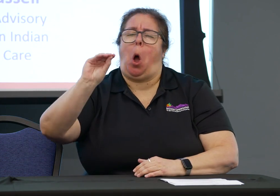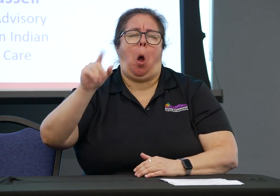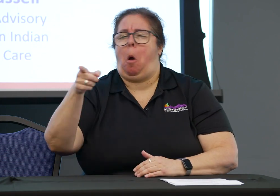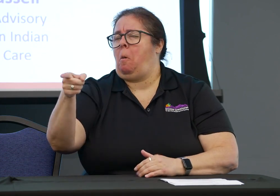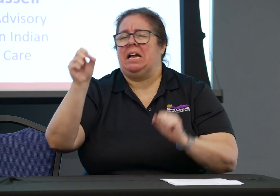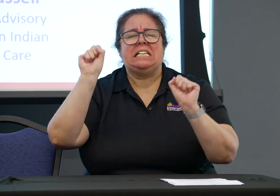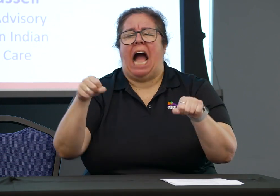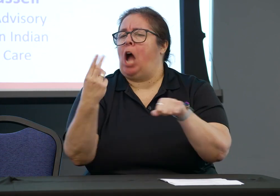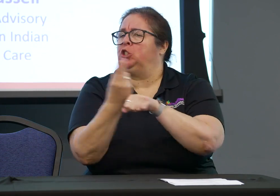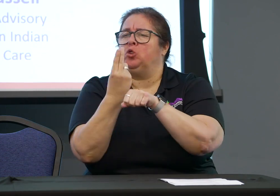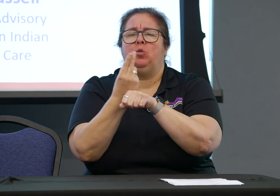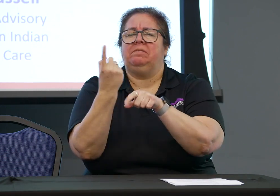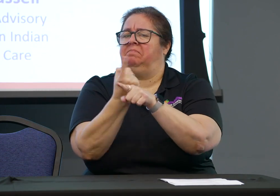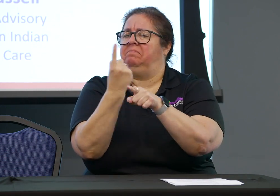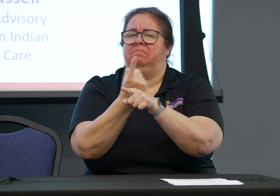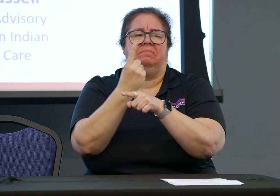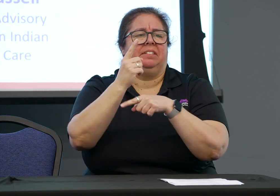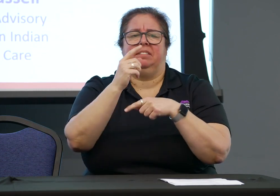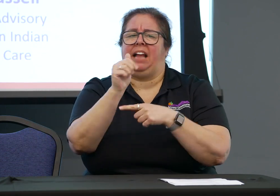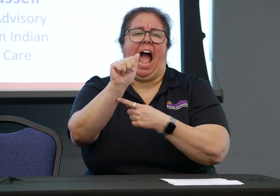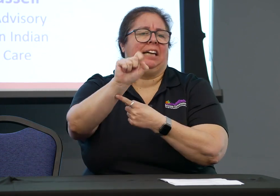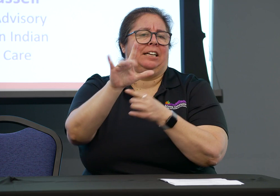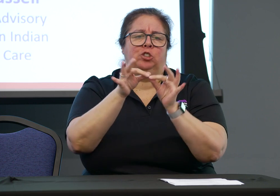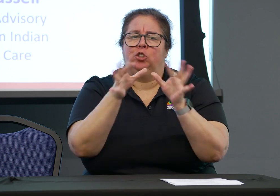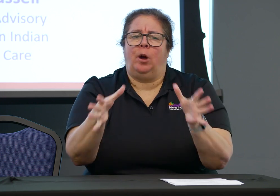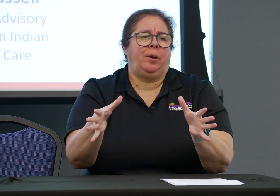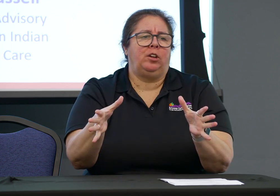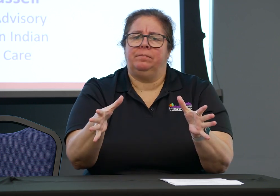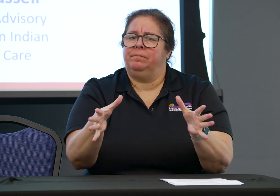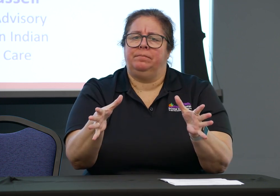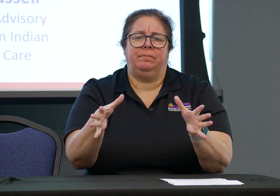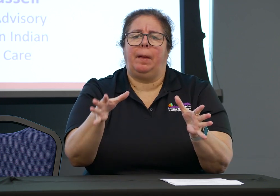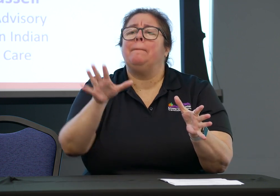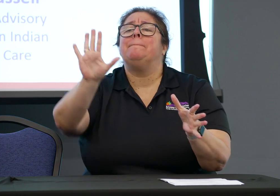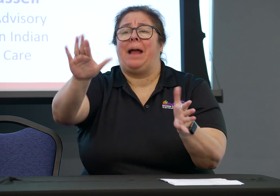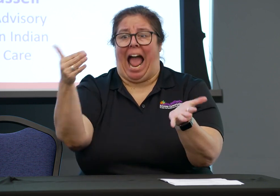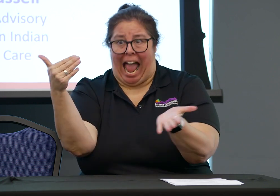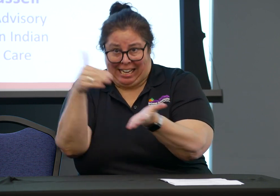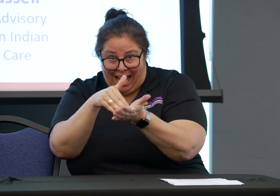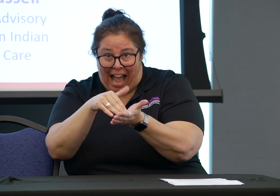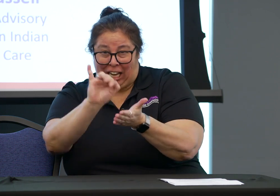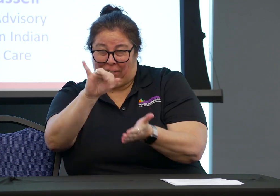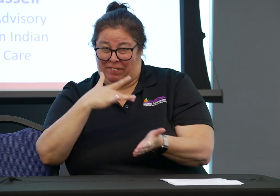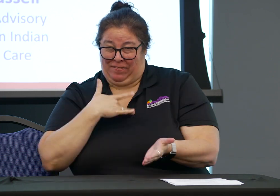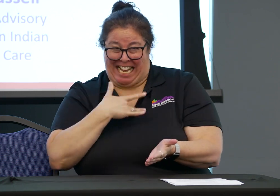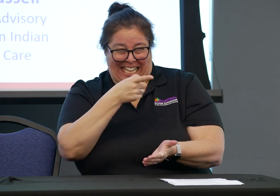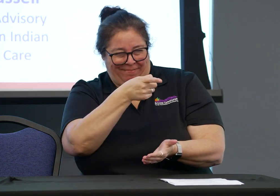Maybe they hang out with deaf friends. So ASL may still be part of their life,